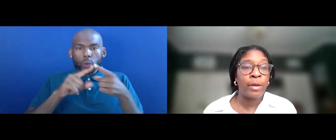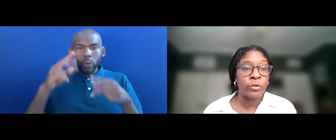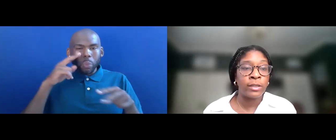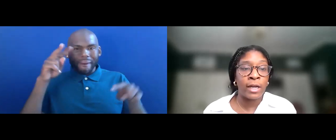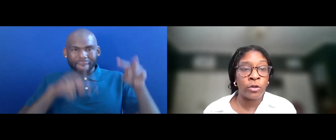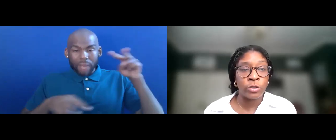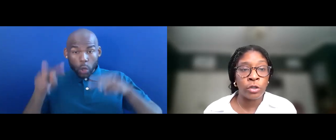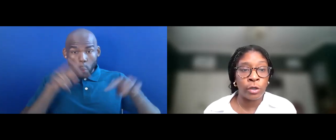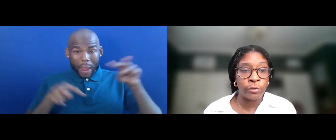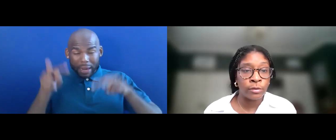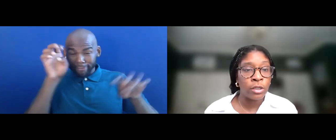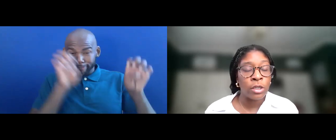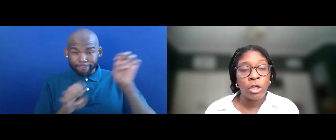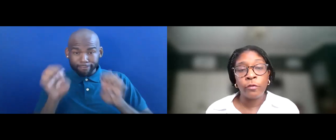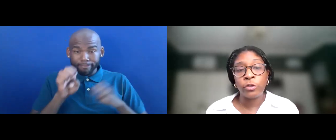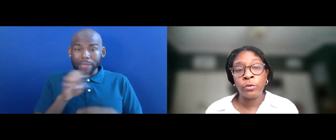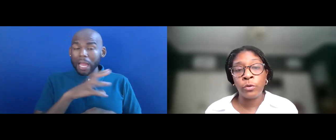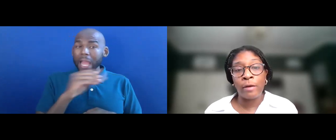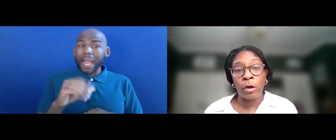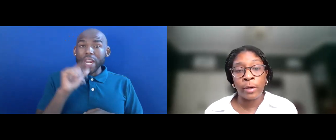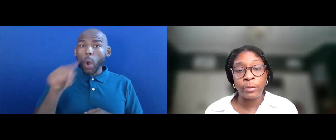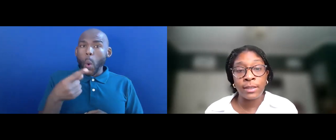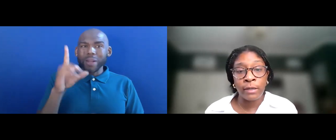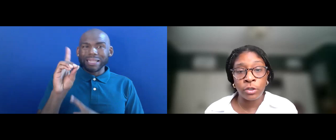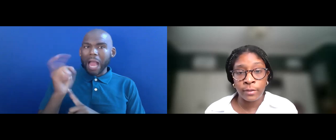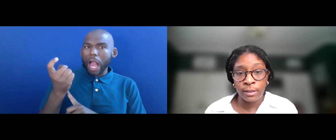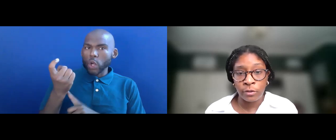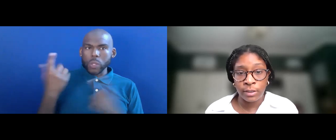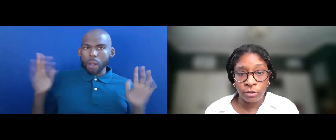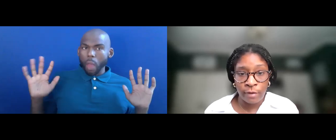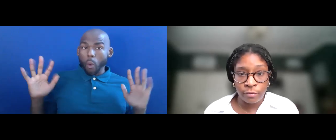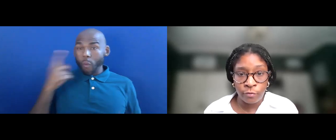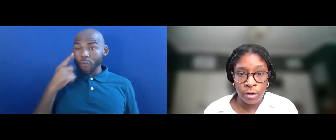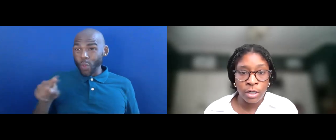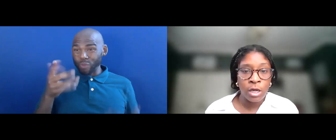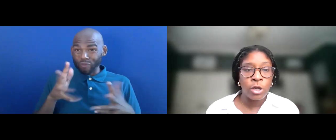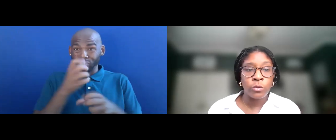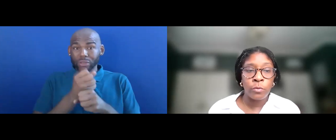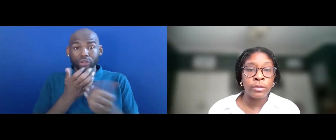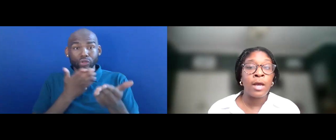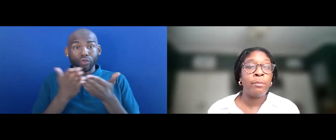BASED ON A DIAGNOSIS ALONE. FOR STUDENTS WHO ALREADY RECEIVE SERVICES UNDER 504, SCHOOLS